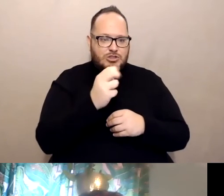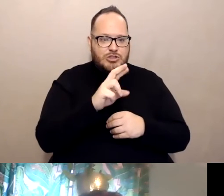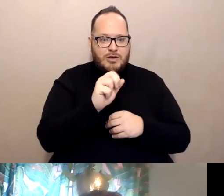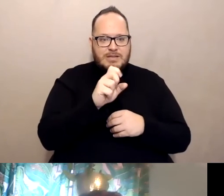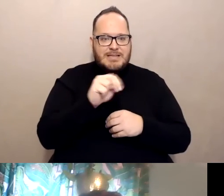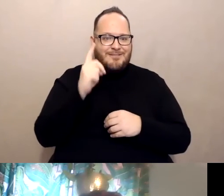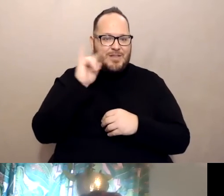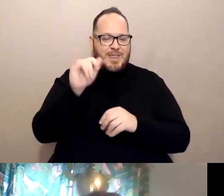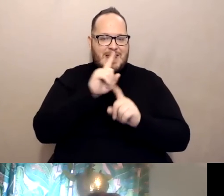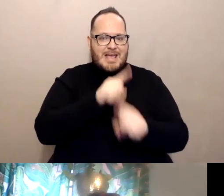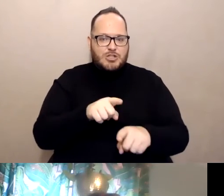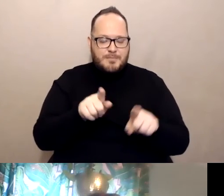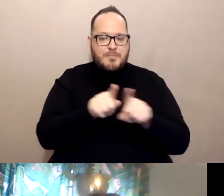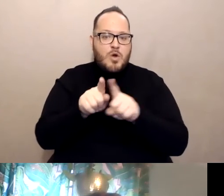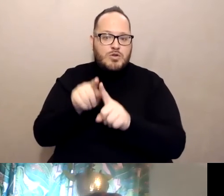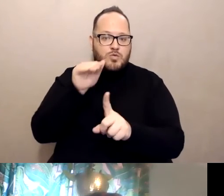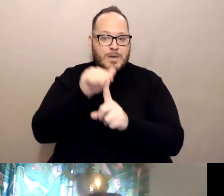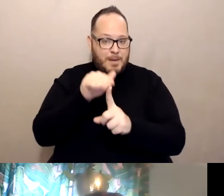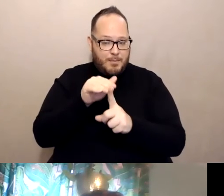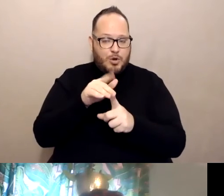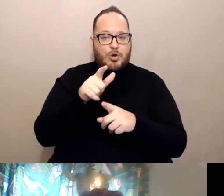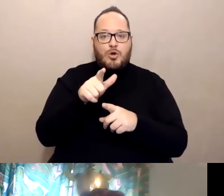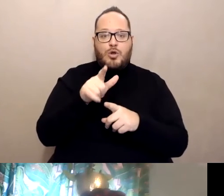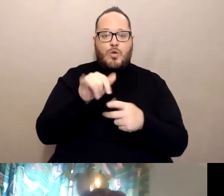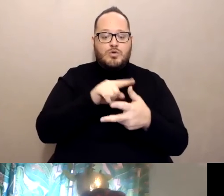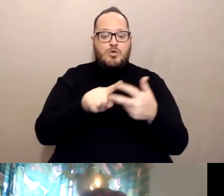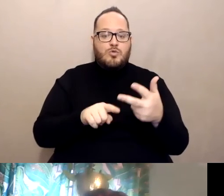also remember out of the three vaccines, only the Pfizer is available